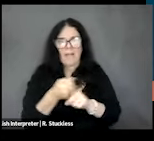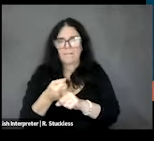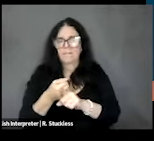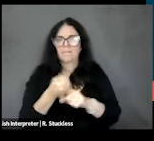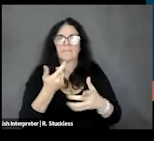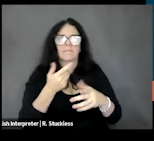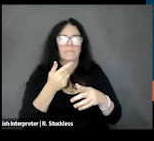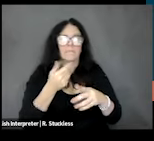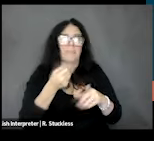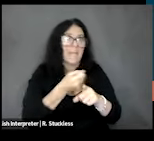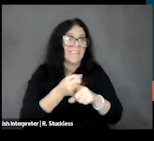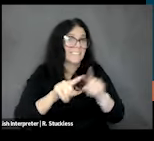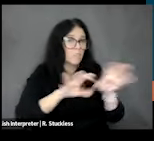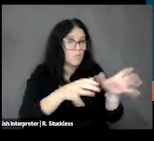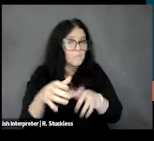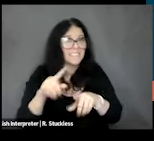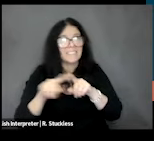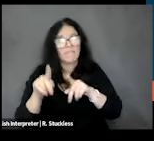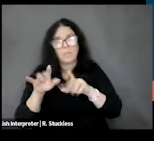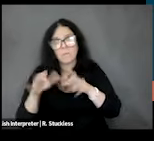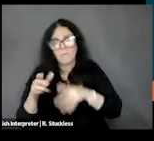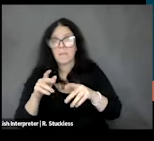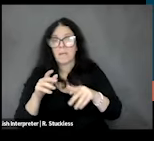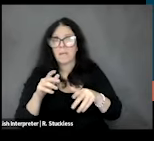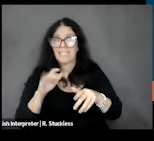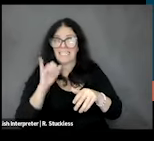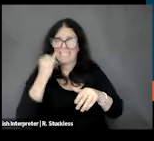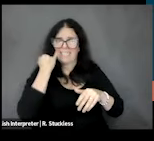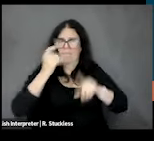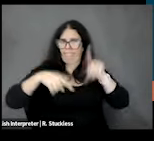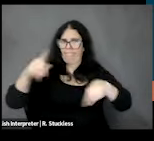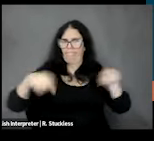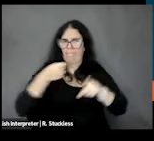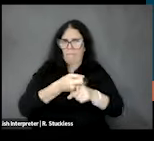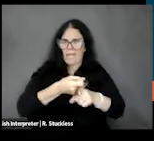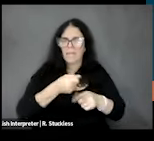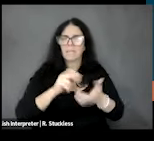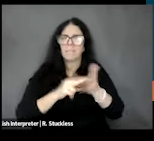then maybe the way that we measure it and address it for various populations needs to be different